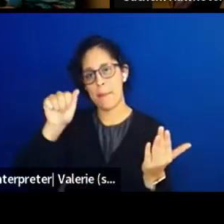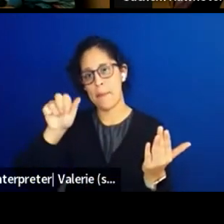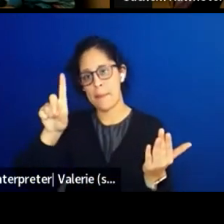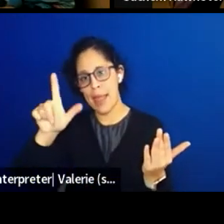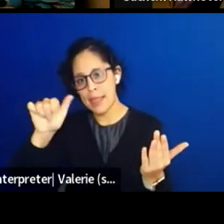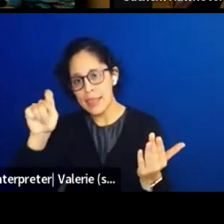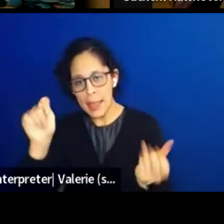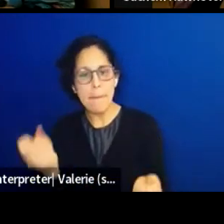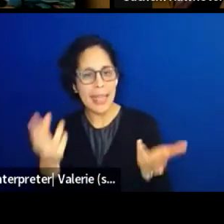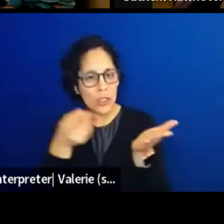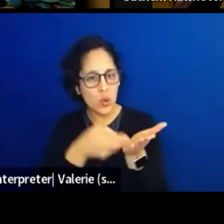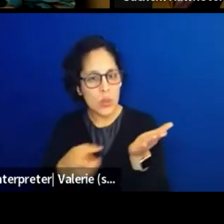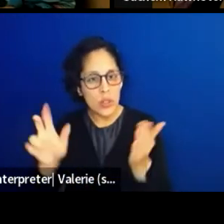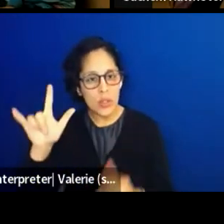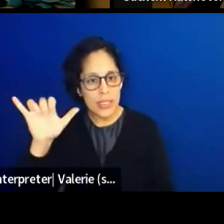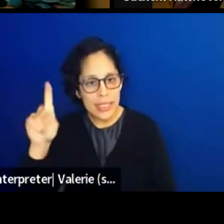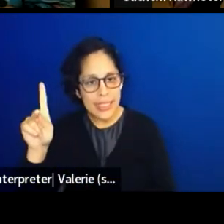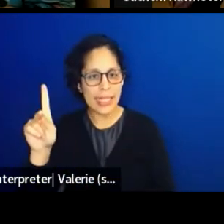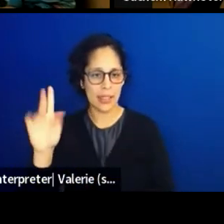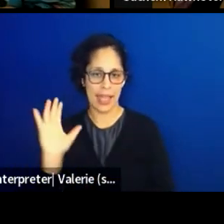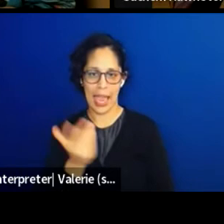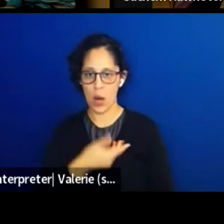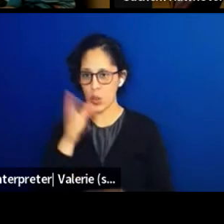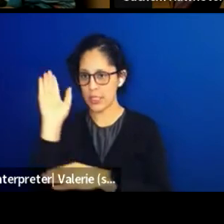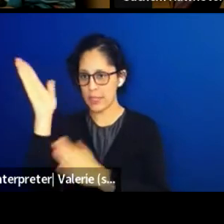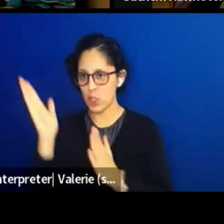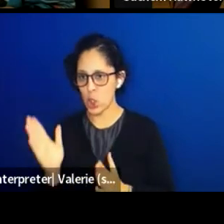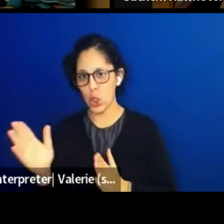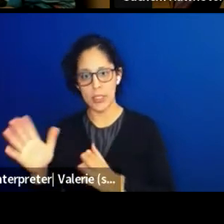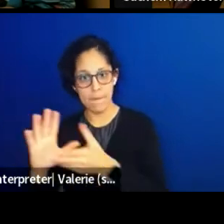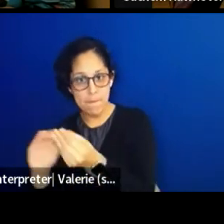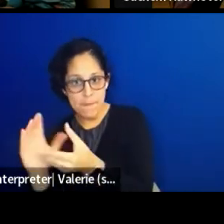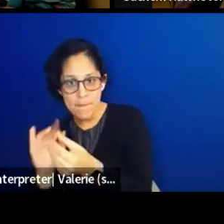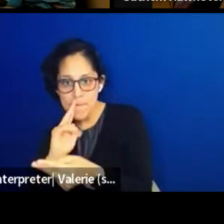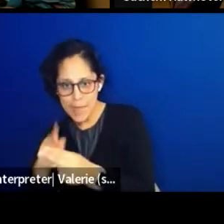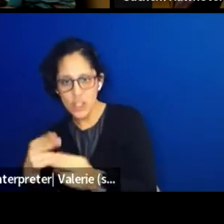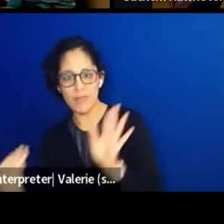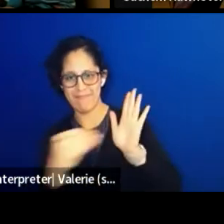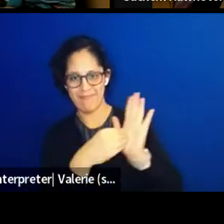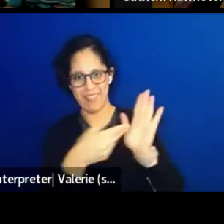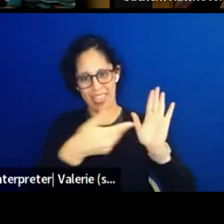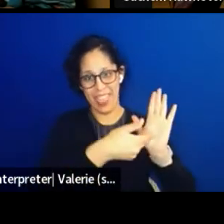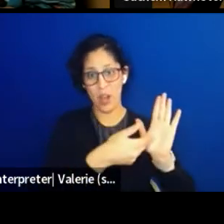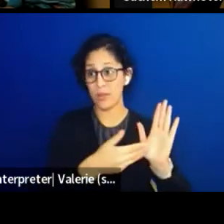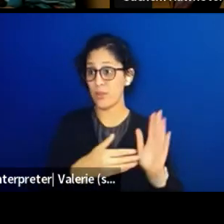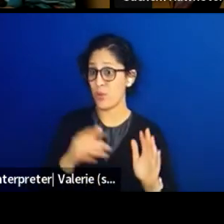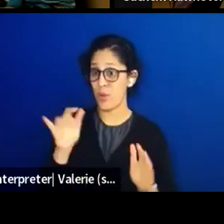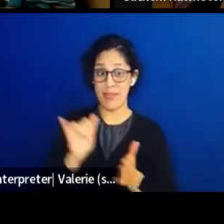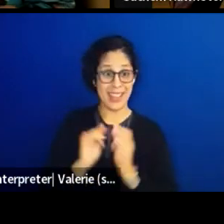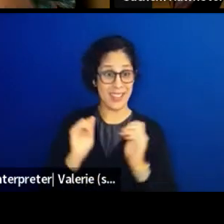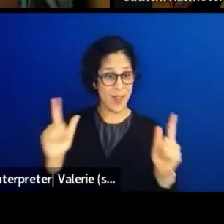that our speakers have been talking about, you can find them there. So that's it for me, love again to all of our panelists.